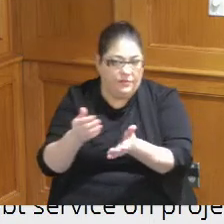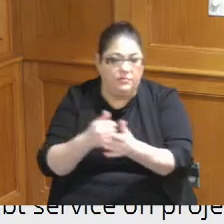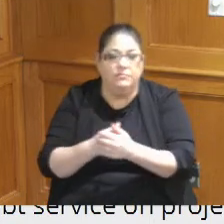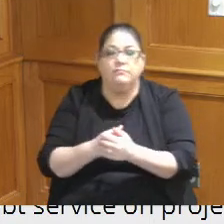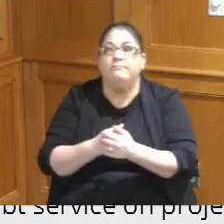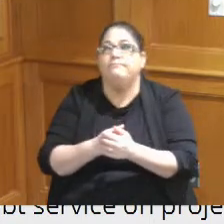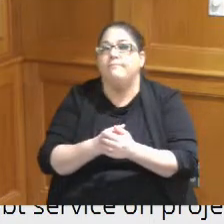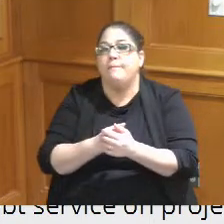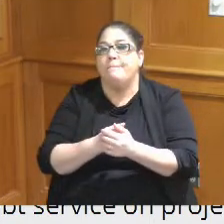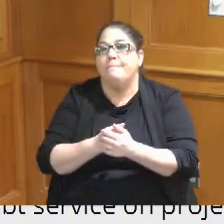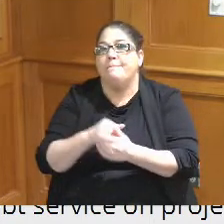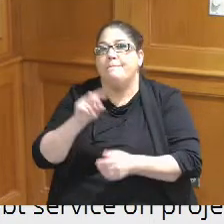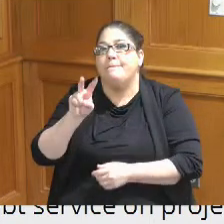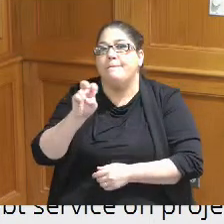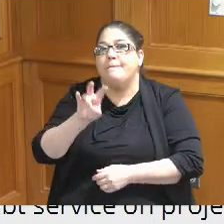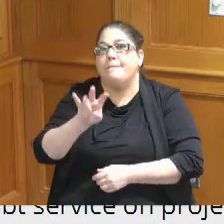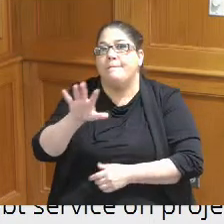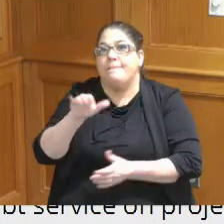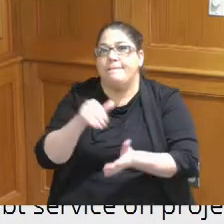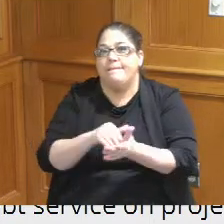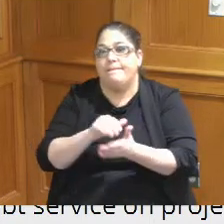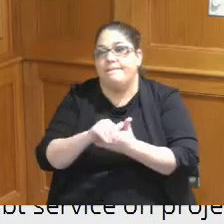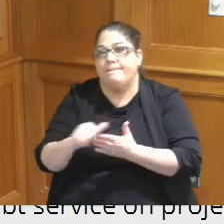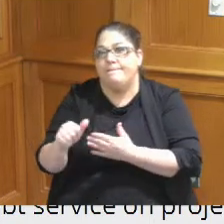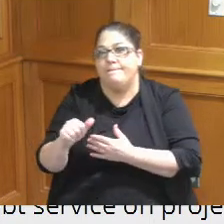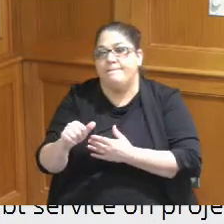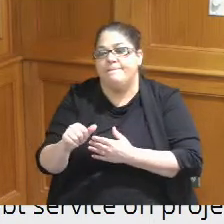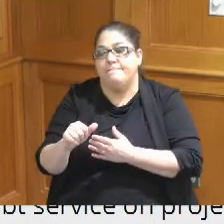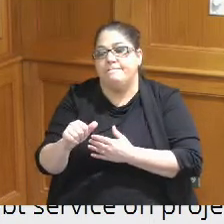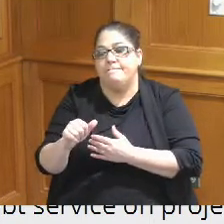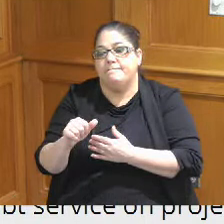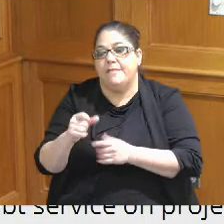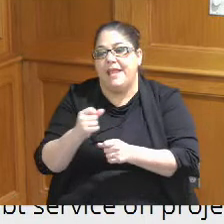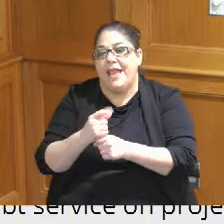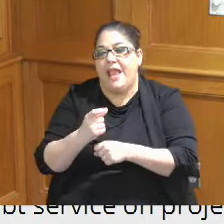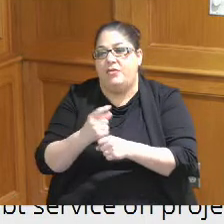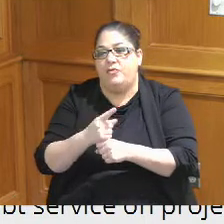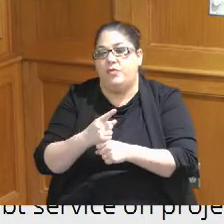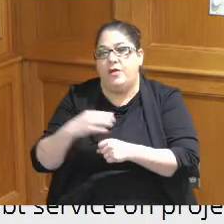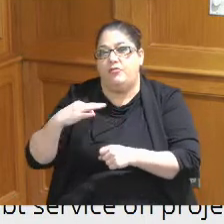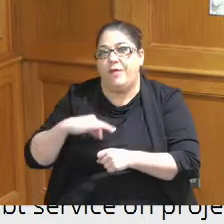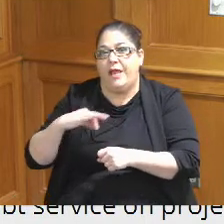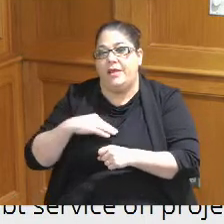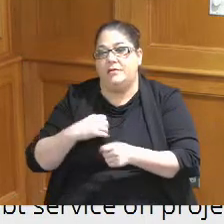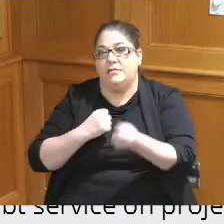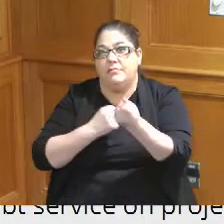there would be a 275 thousand dollar annual credit support to the Whex Garage I hit that